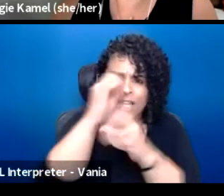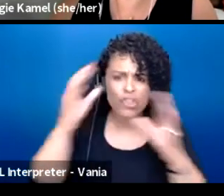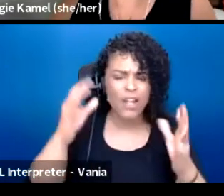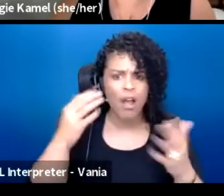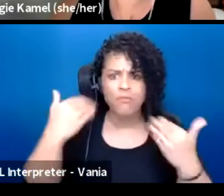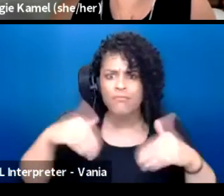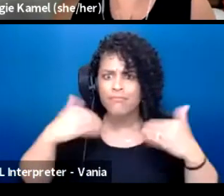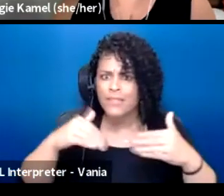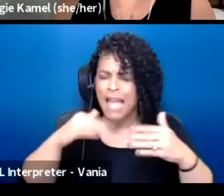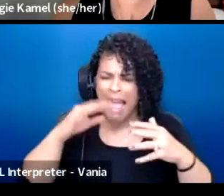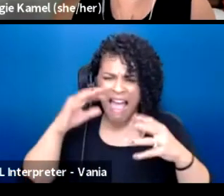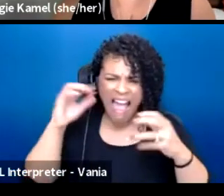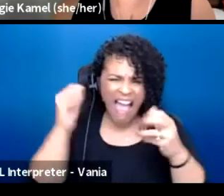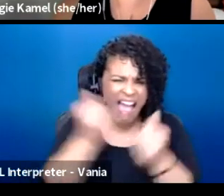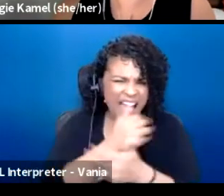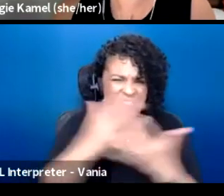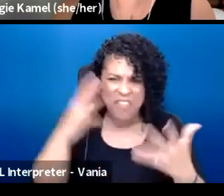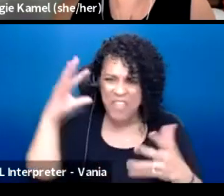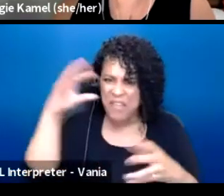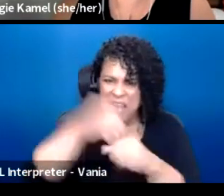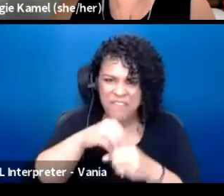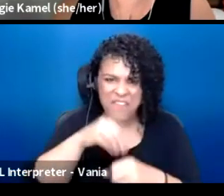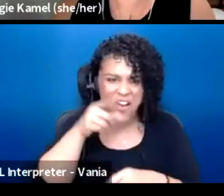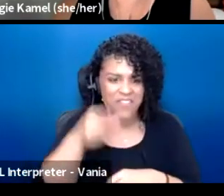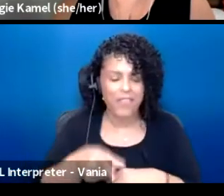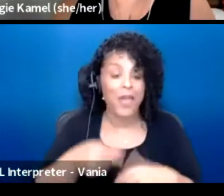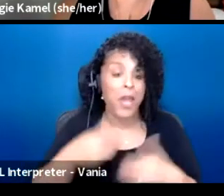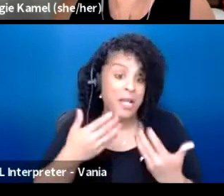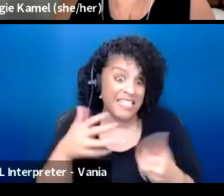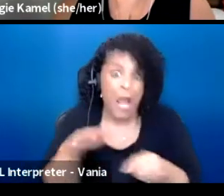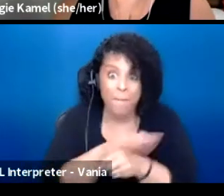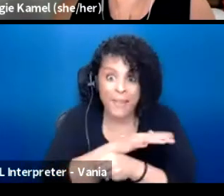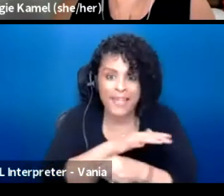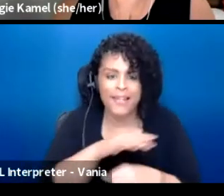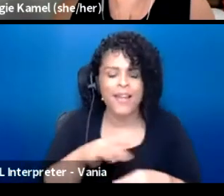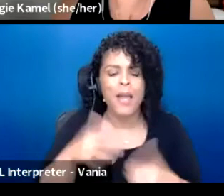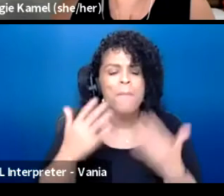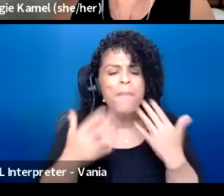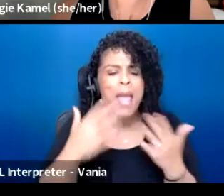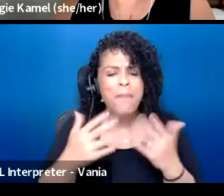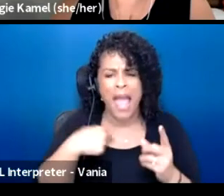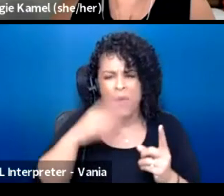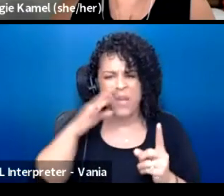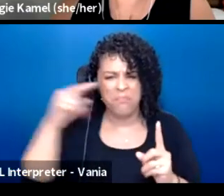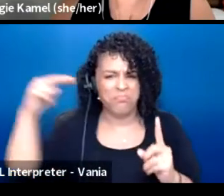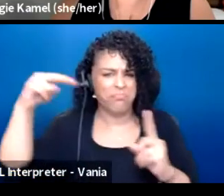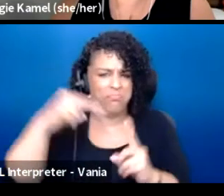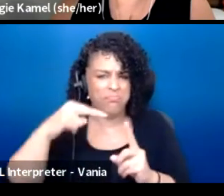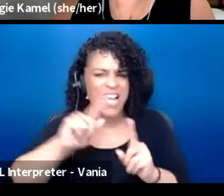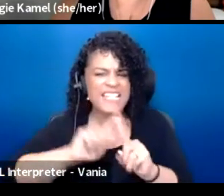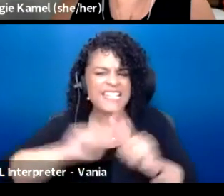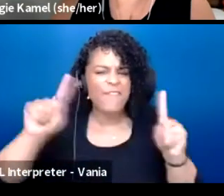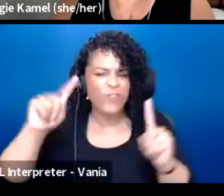So I think what I would add to it or maybe try to S see a different lens. 'Cause that was such a really great role